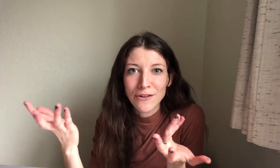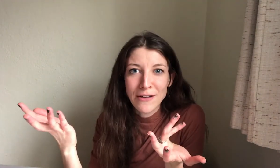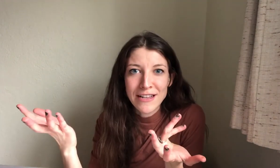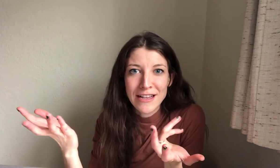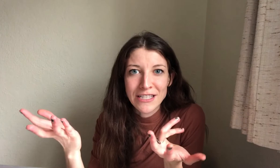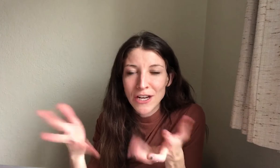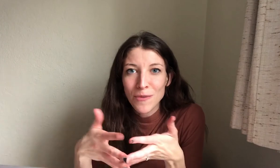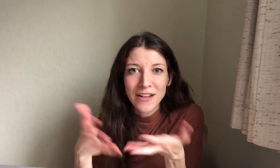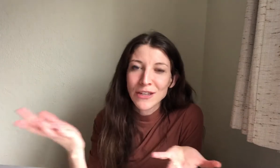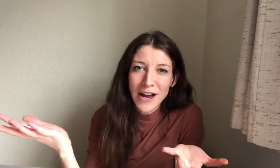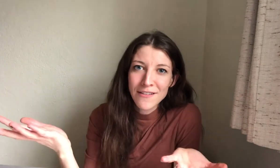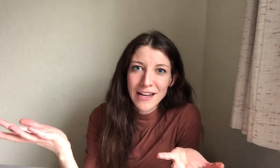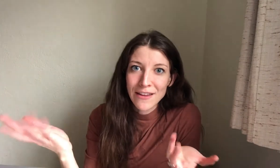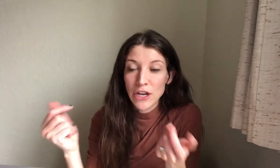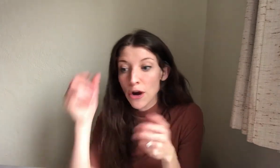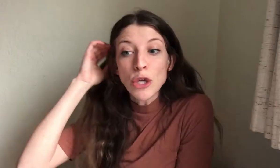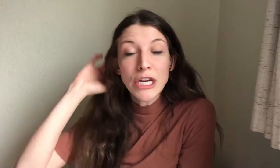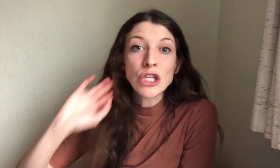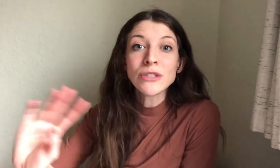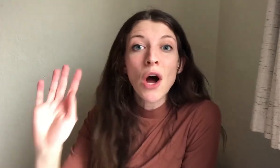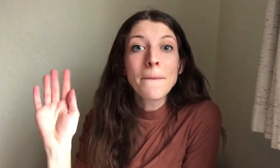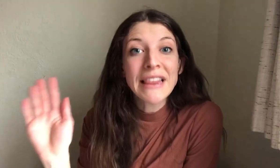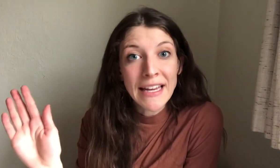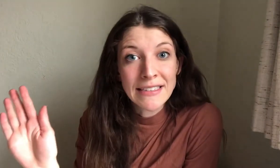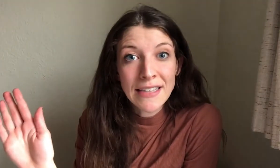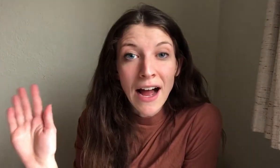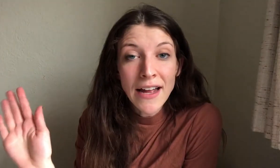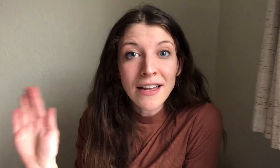around to the end of this video but you kind of get it in the video, you can use it on planes. I